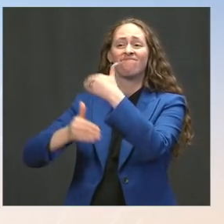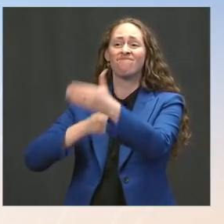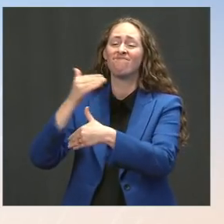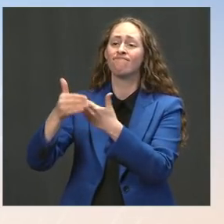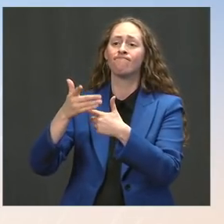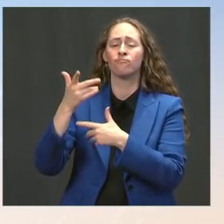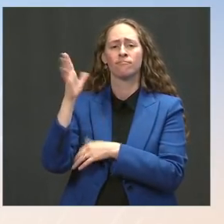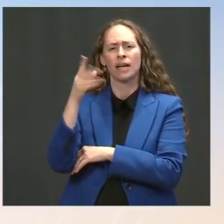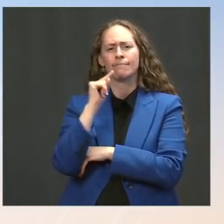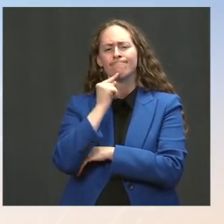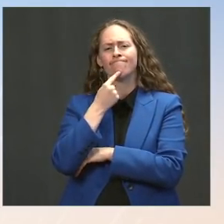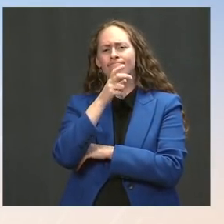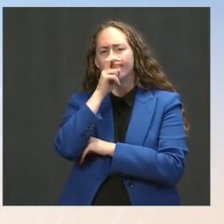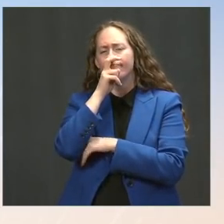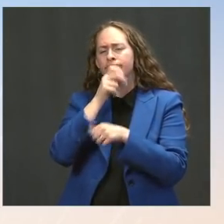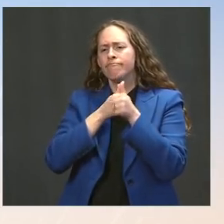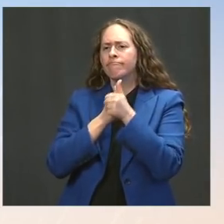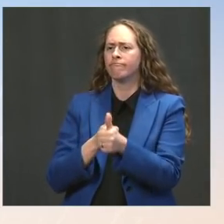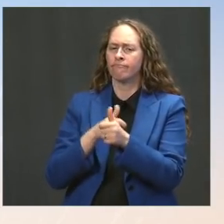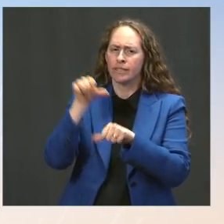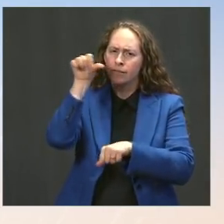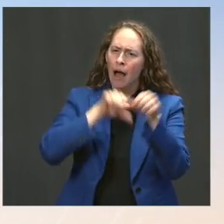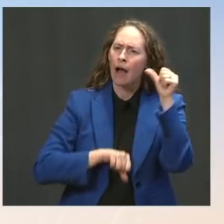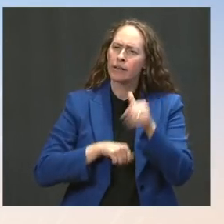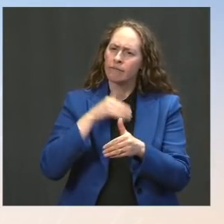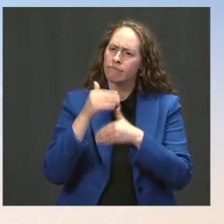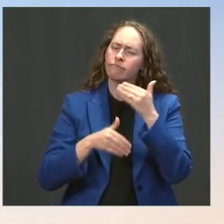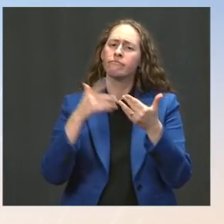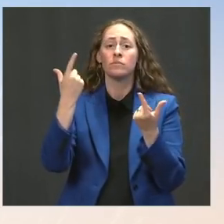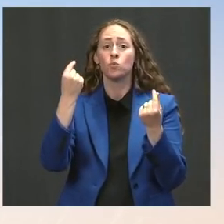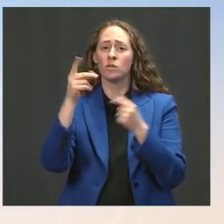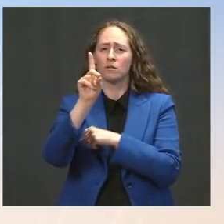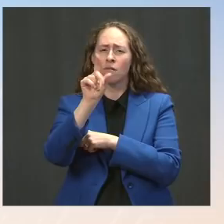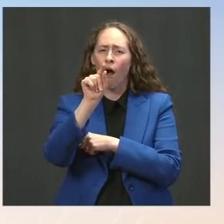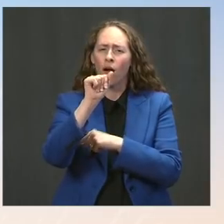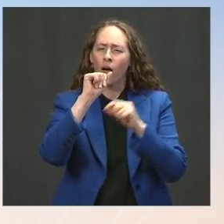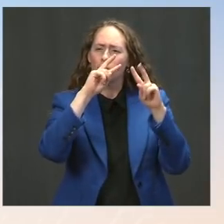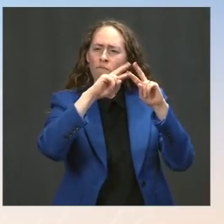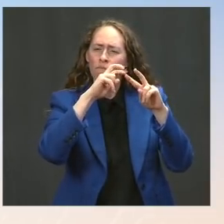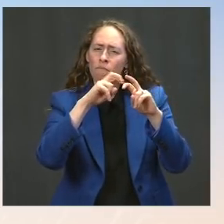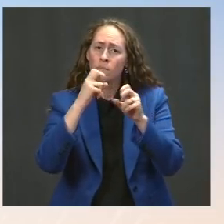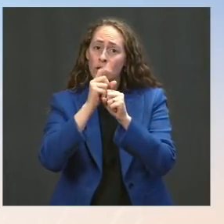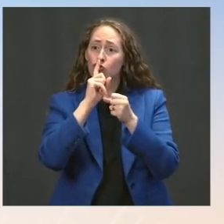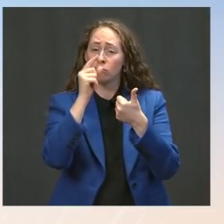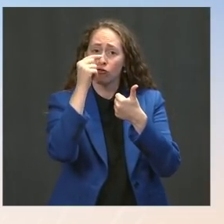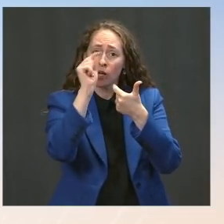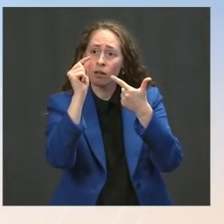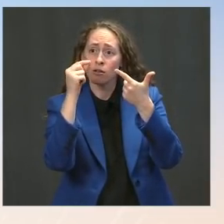and they make sure that when they make conclusions and when they give full approval, they have confidence in the science